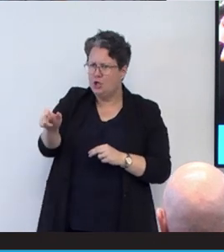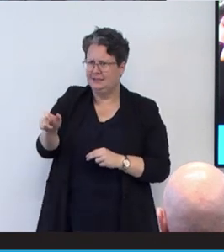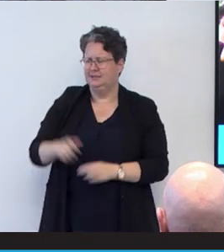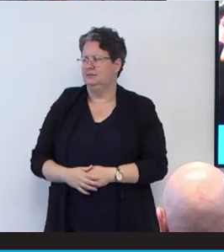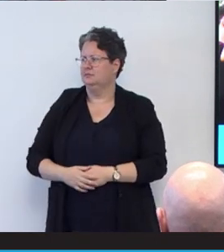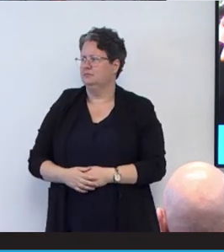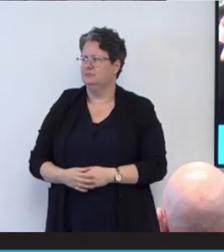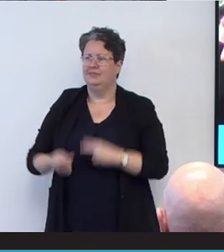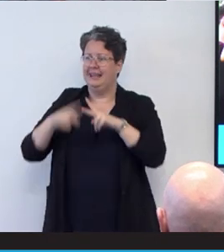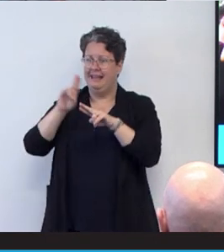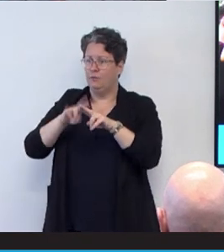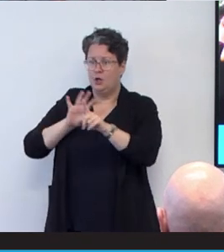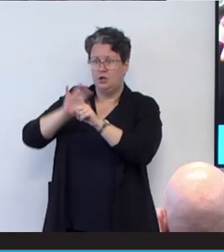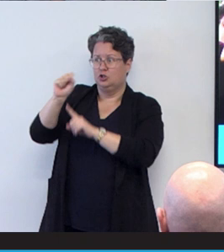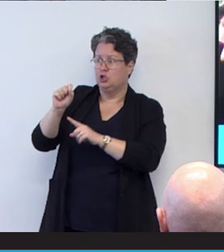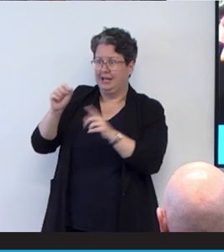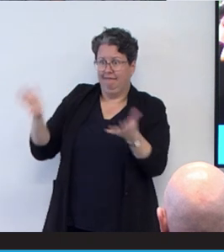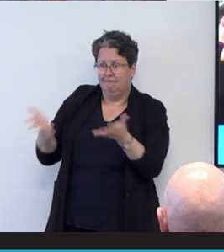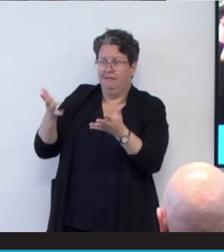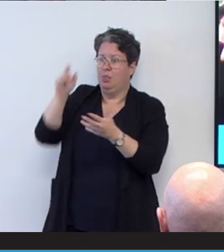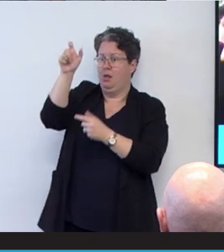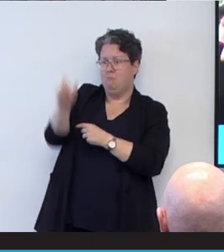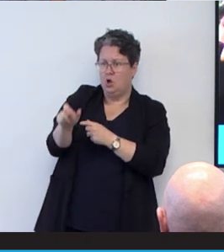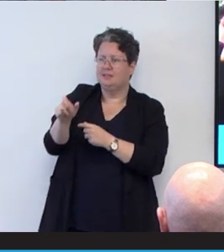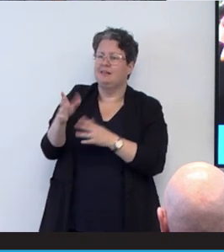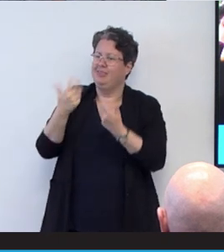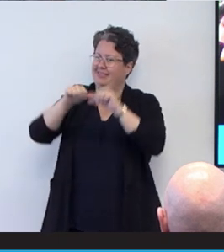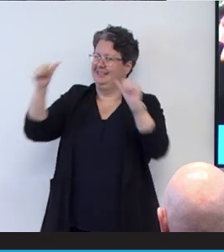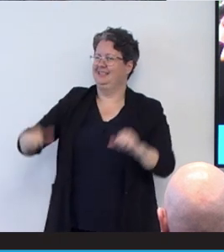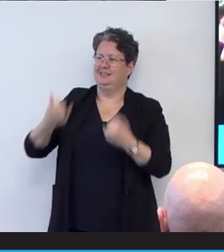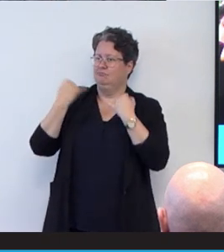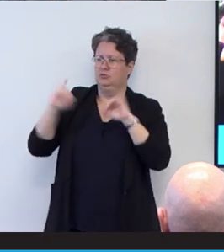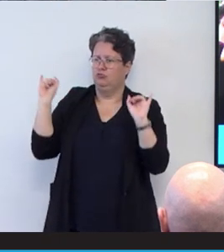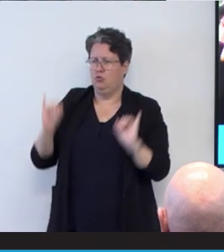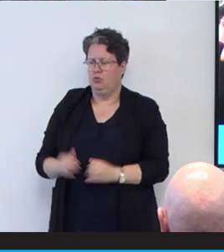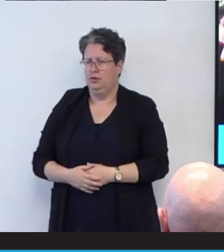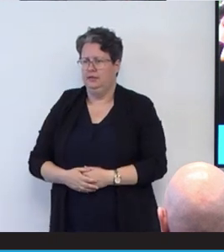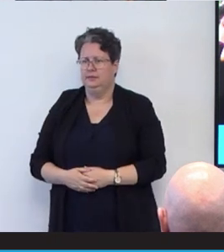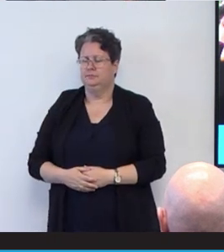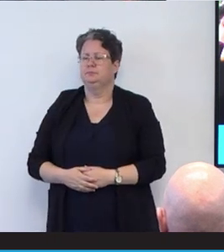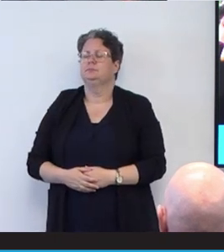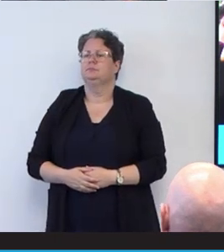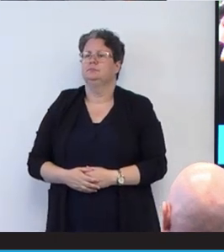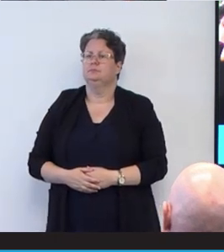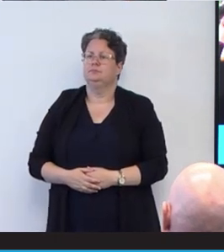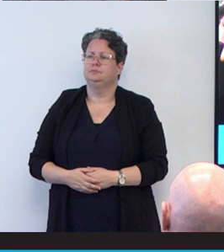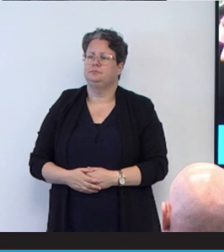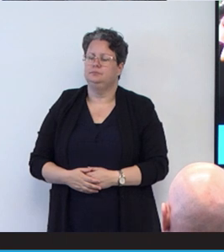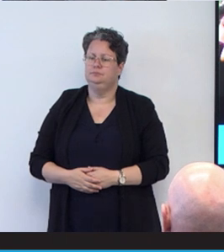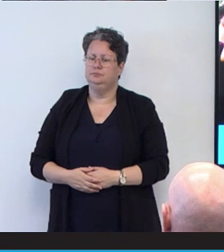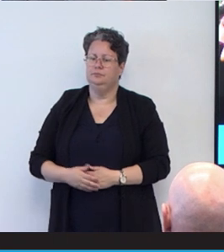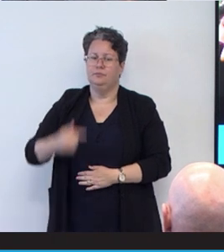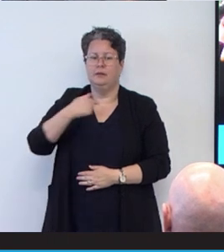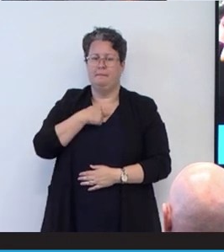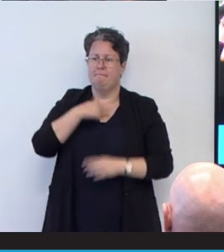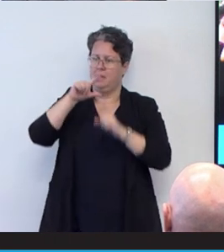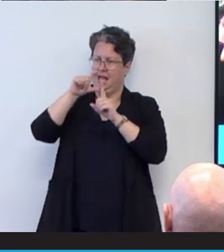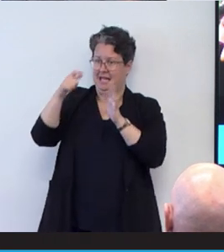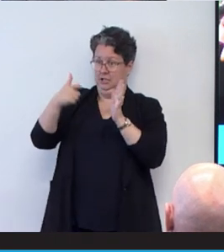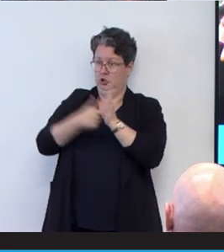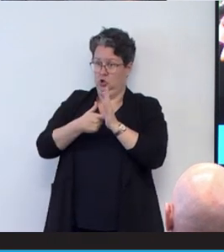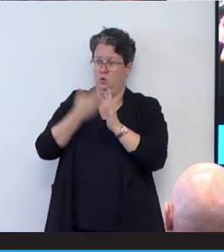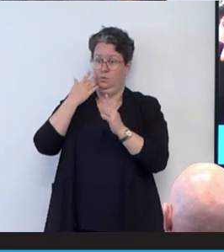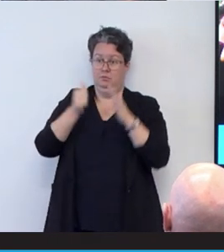then we're failing as a system. So my doctor was a person centered doctor because our